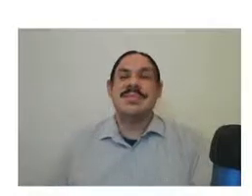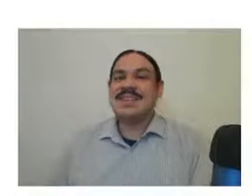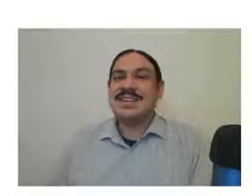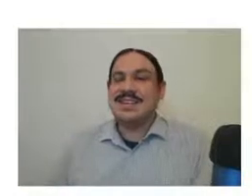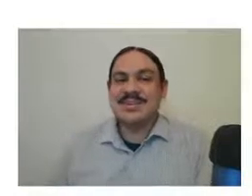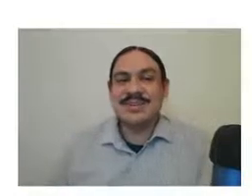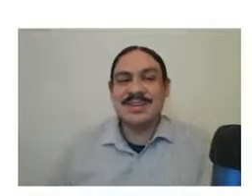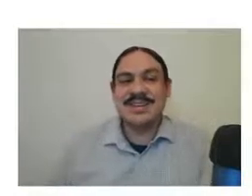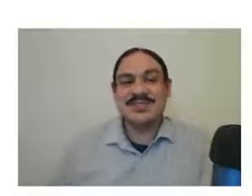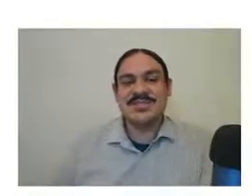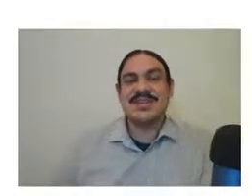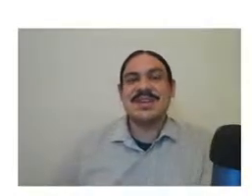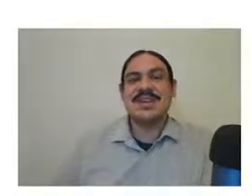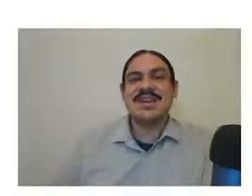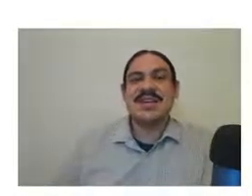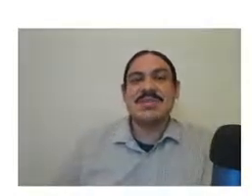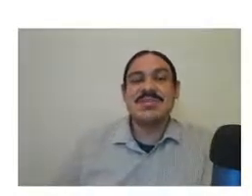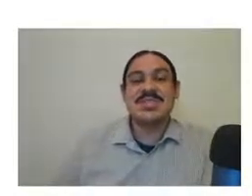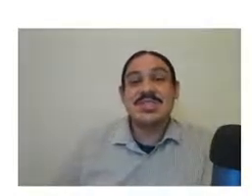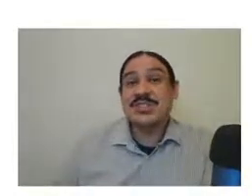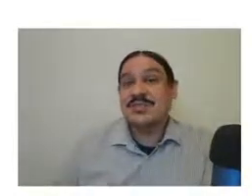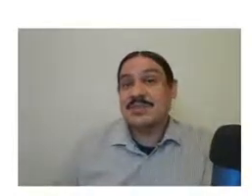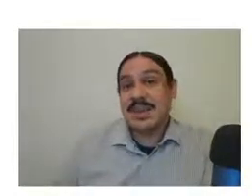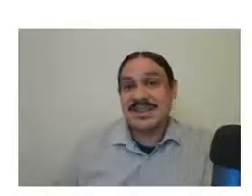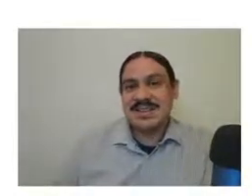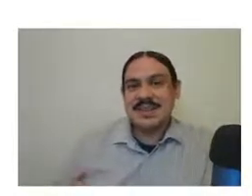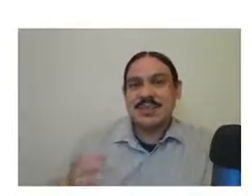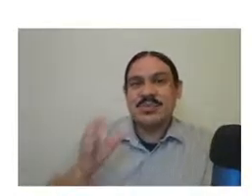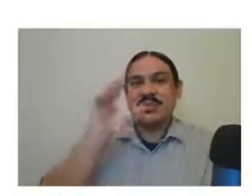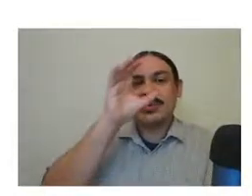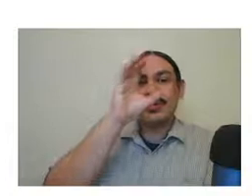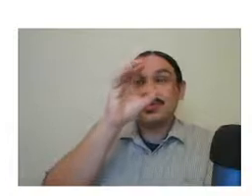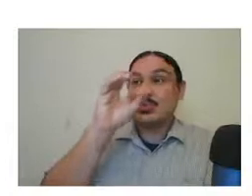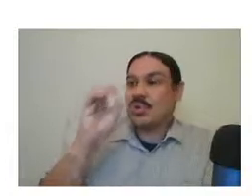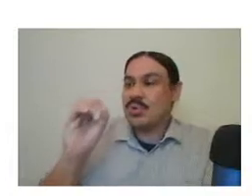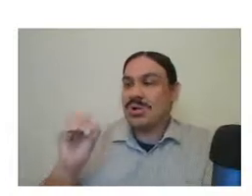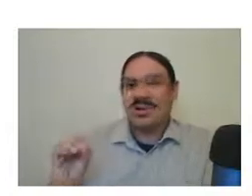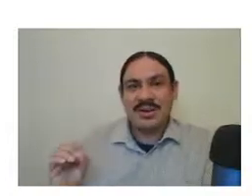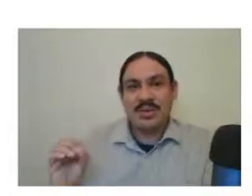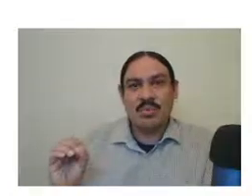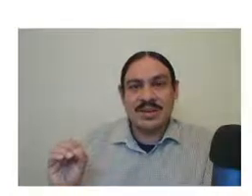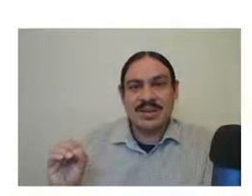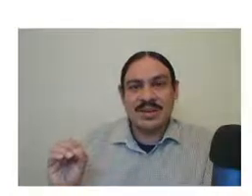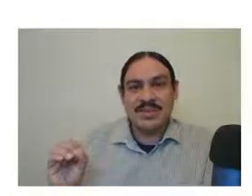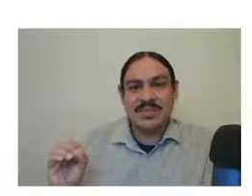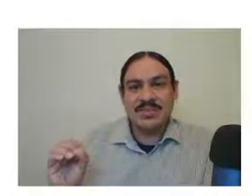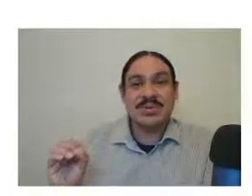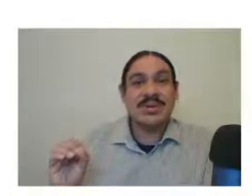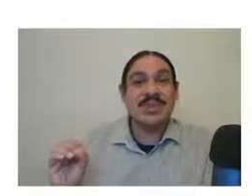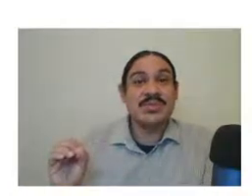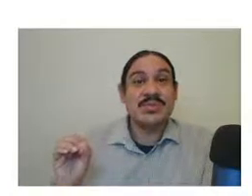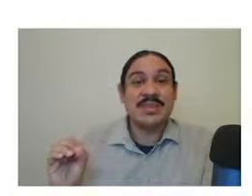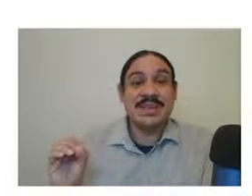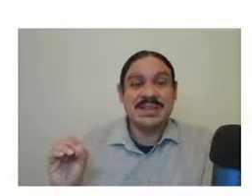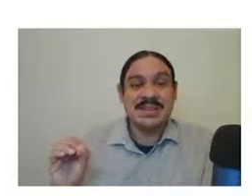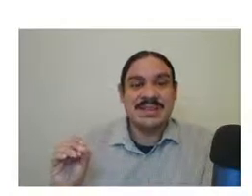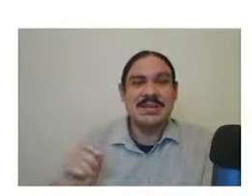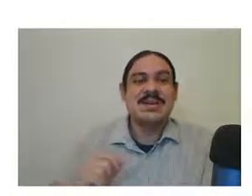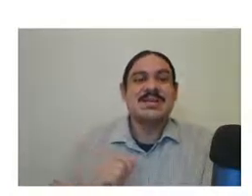indexes are really interesting they are a position of space where you sort of store a word so you